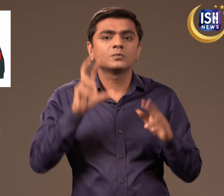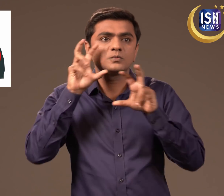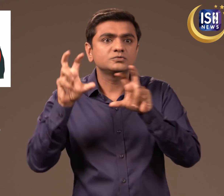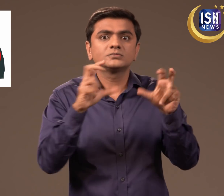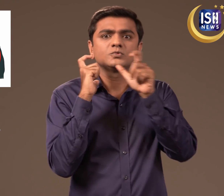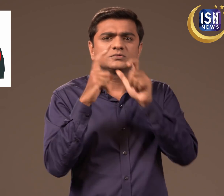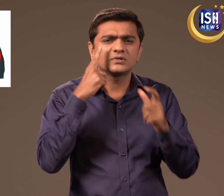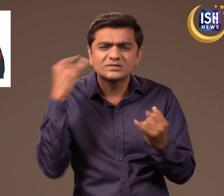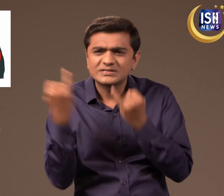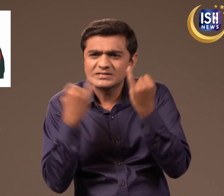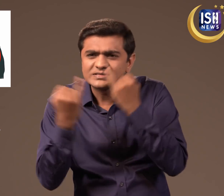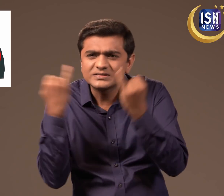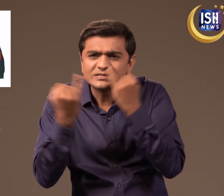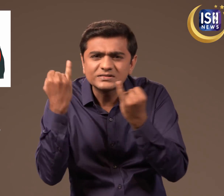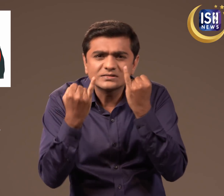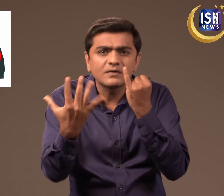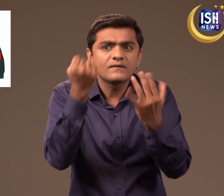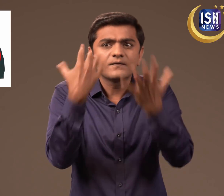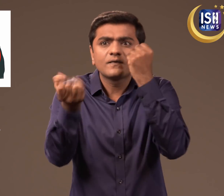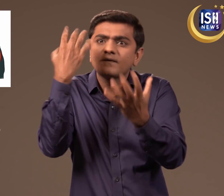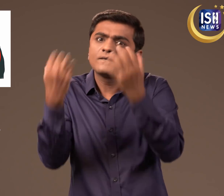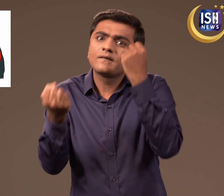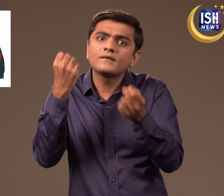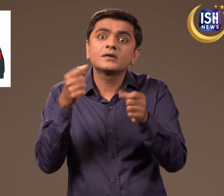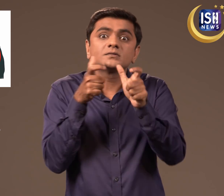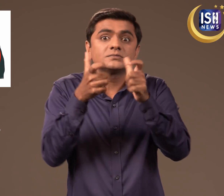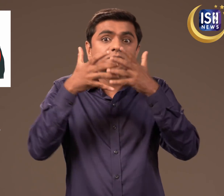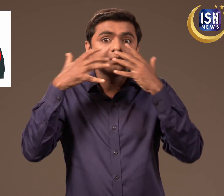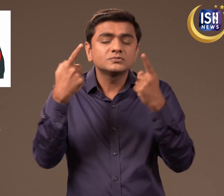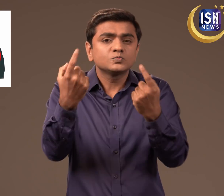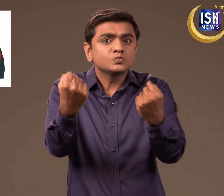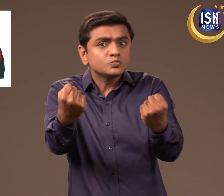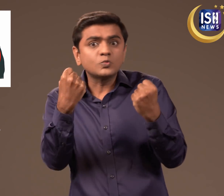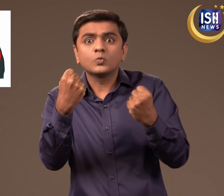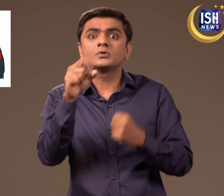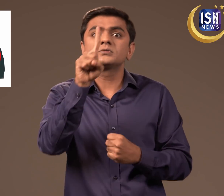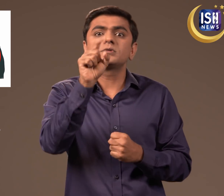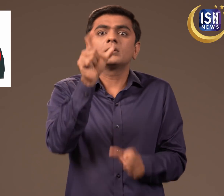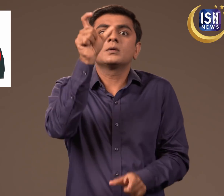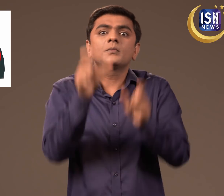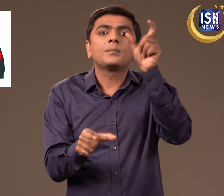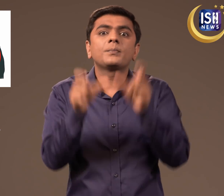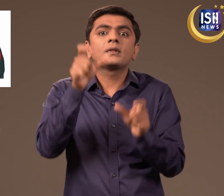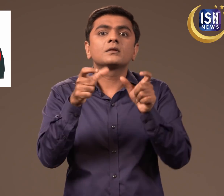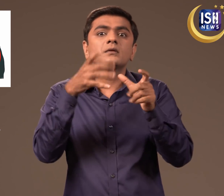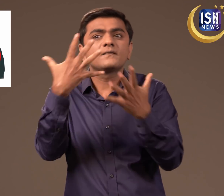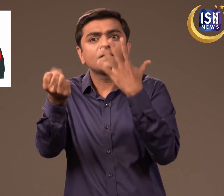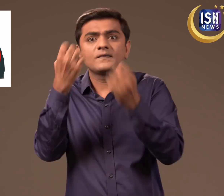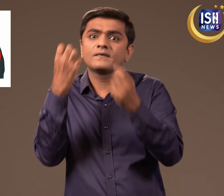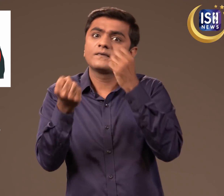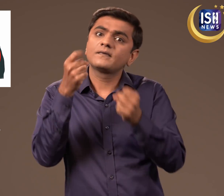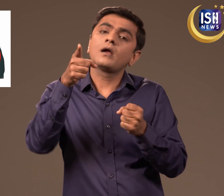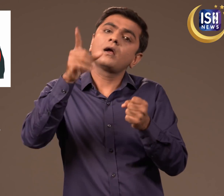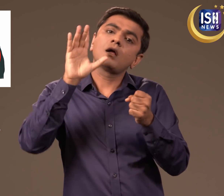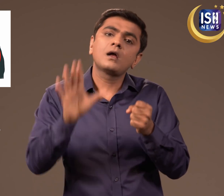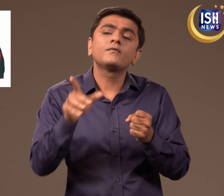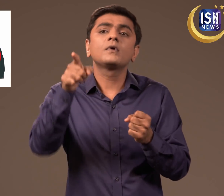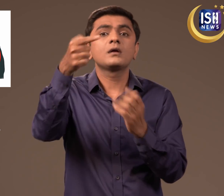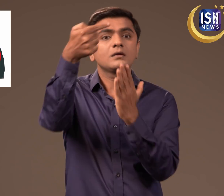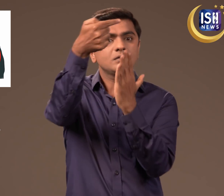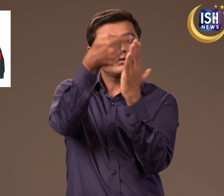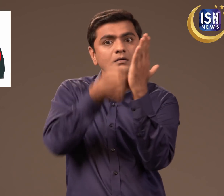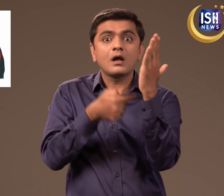After a lot of surveillance they found 10 extremely strong terrorists and made a list.